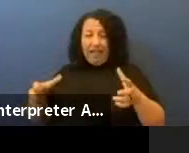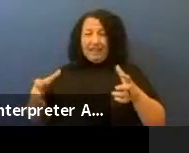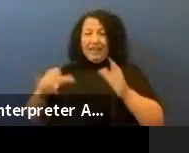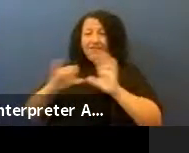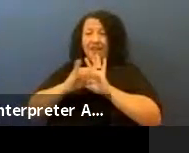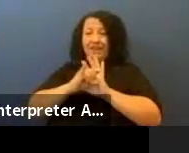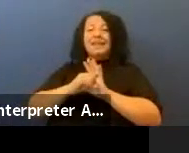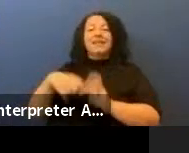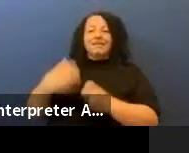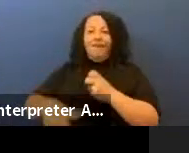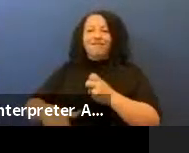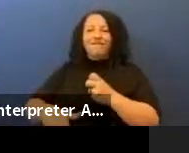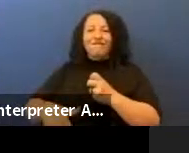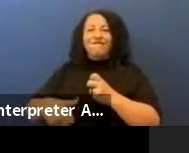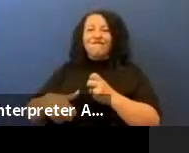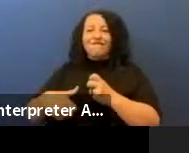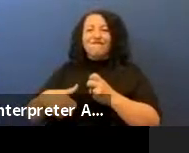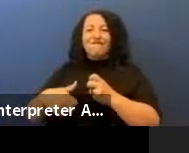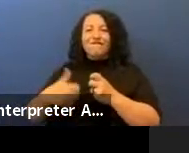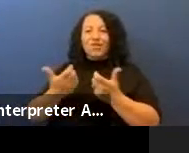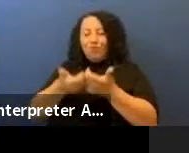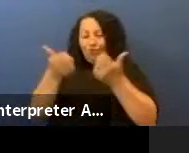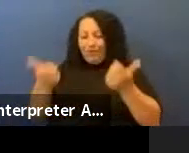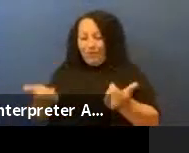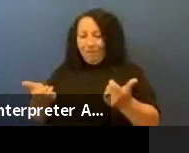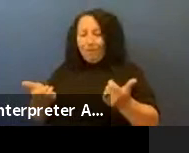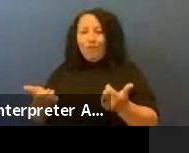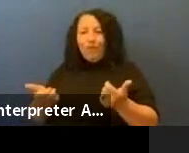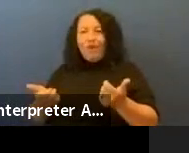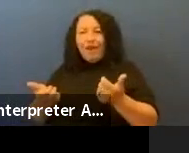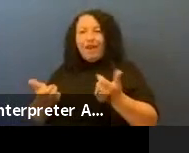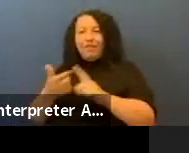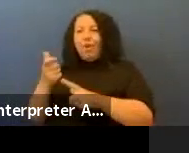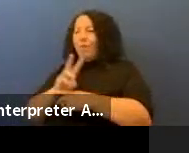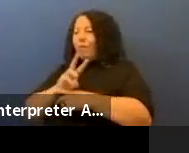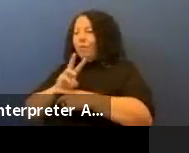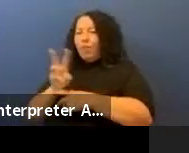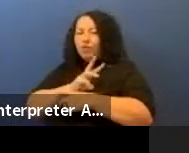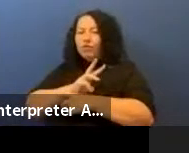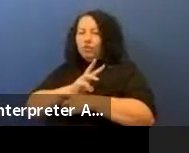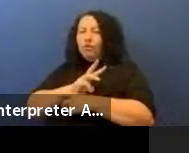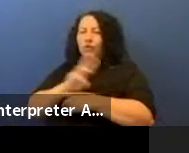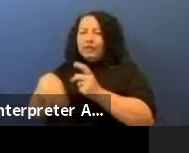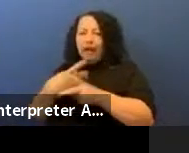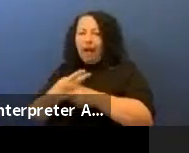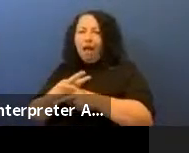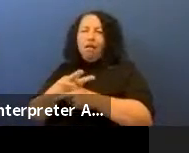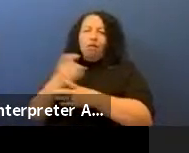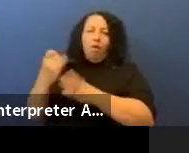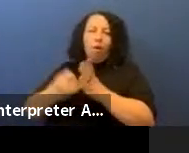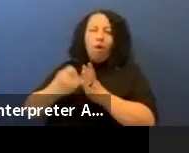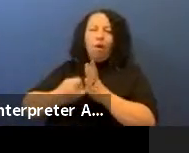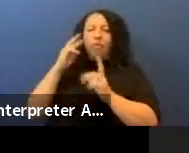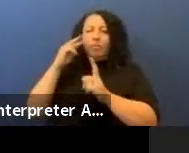to parse with contemporary western art. But I think luckily a lot of the work that